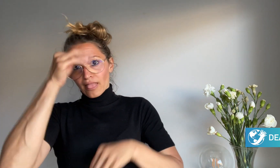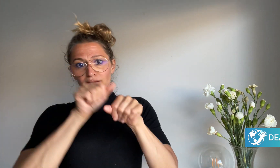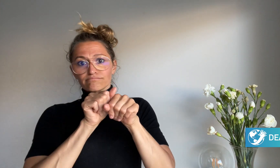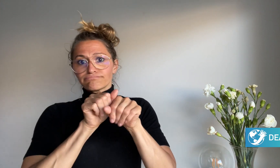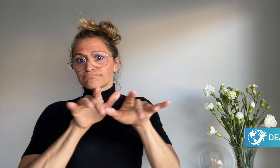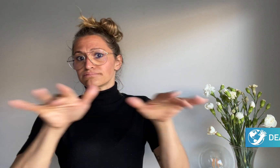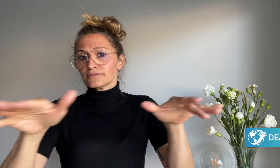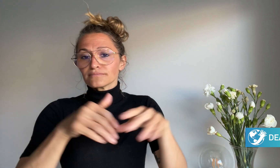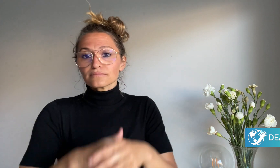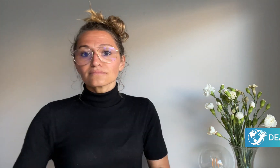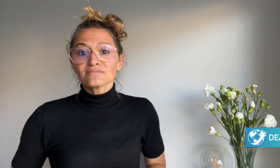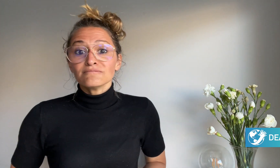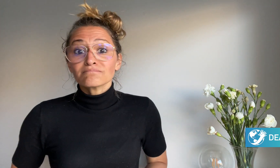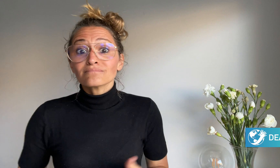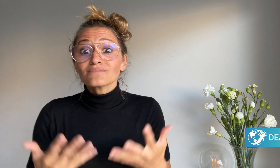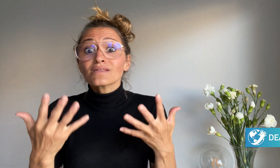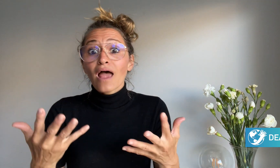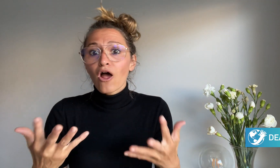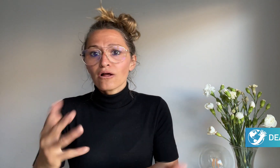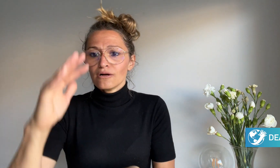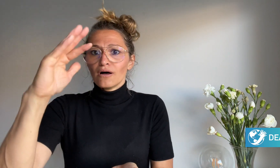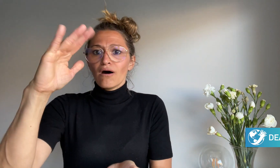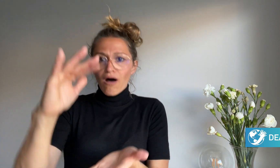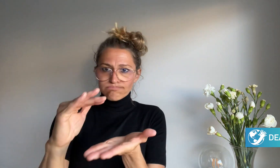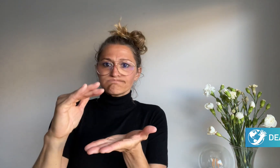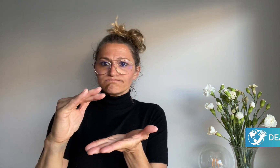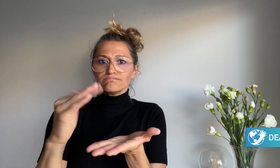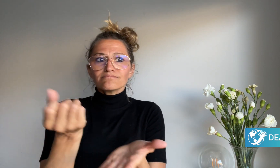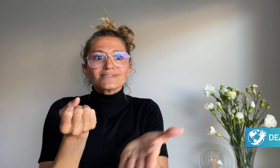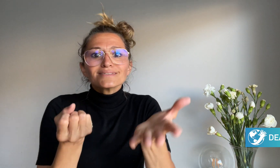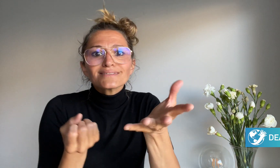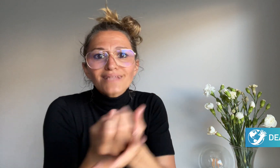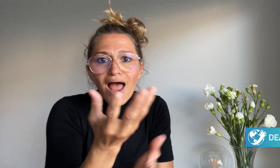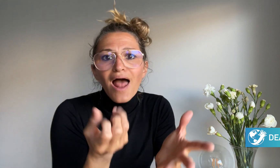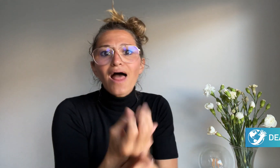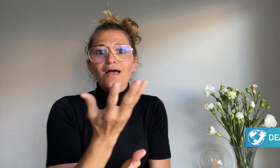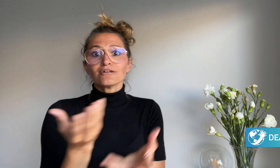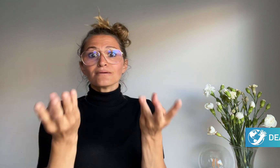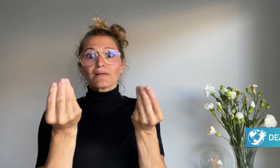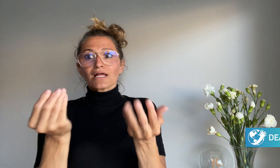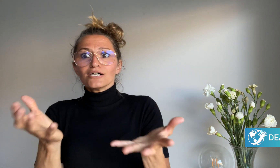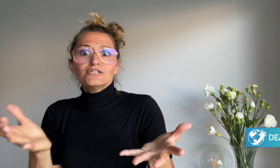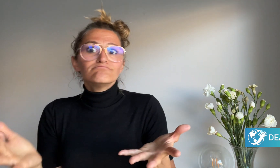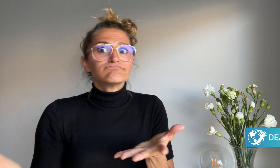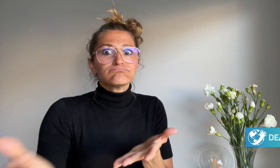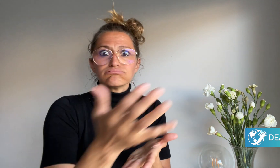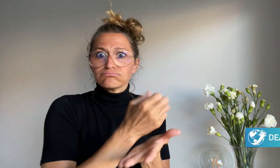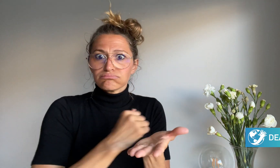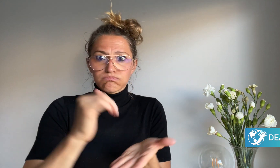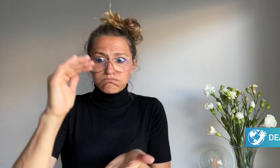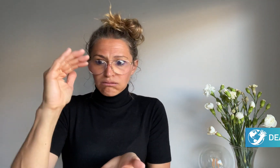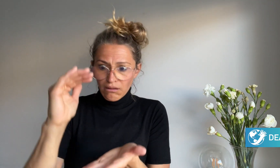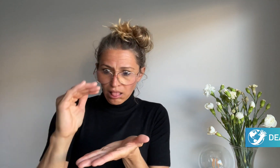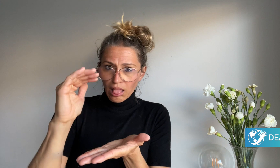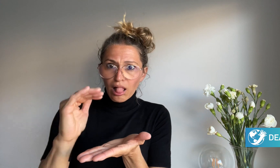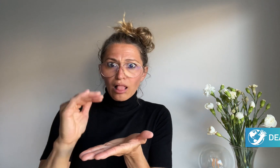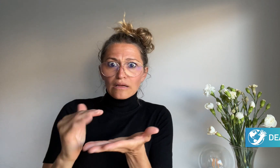the center needs to fundraise 40,000 euros. If they